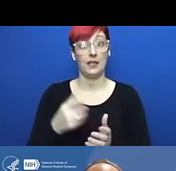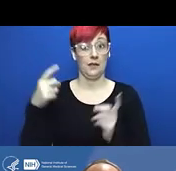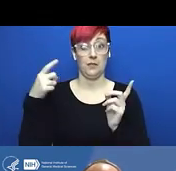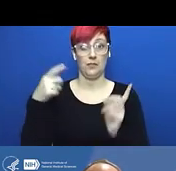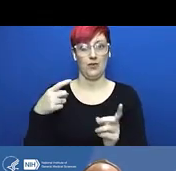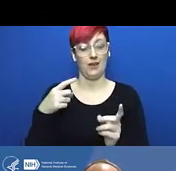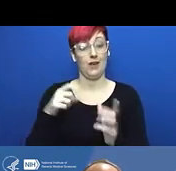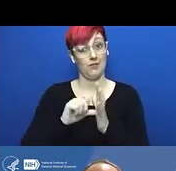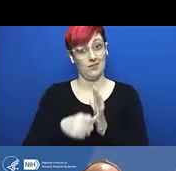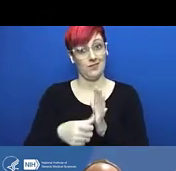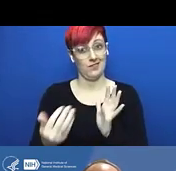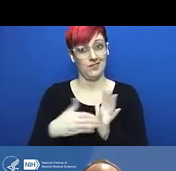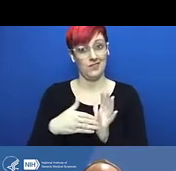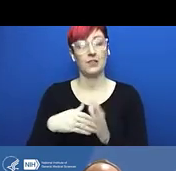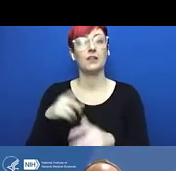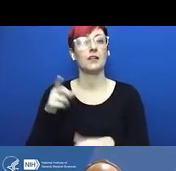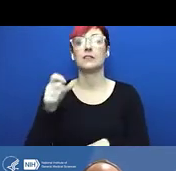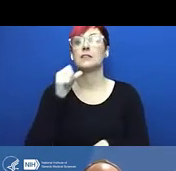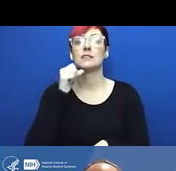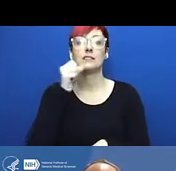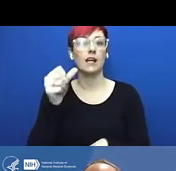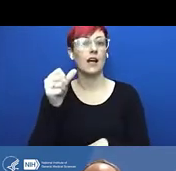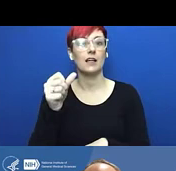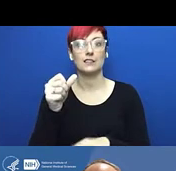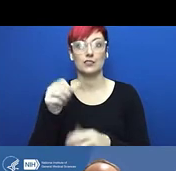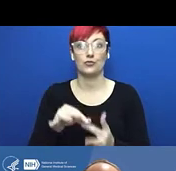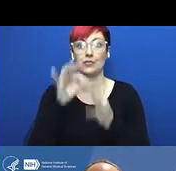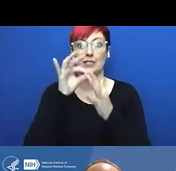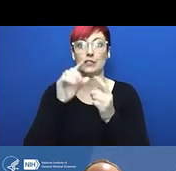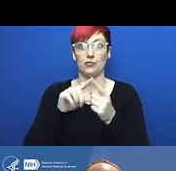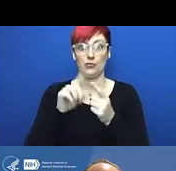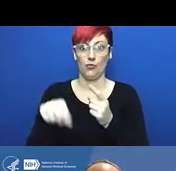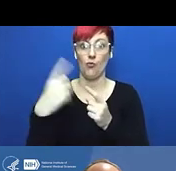and was performing a chemical synthesis step in which